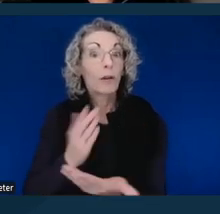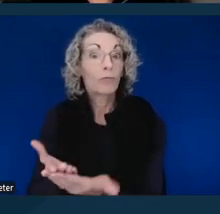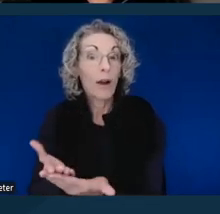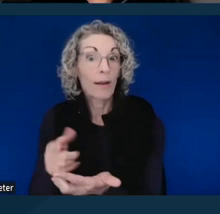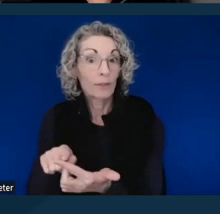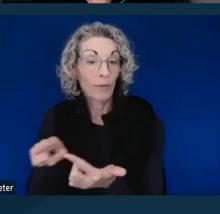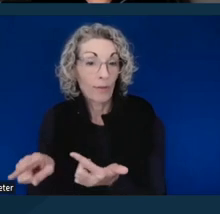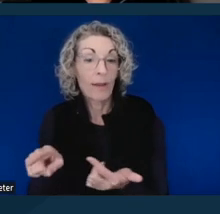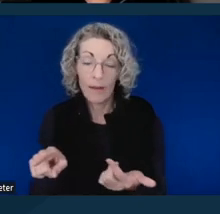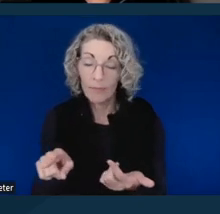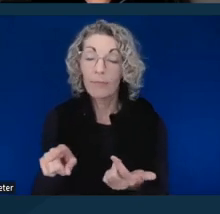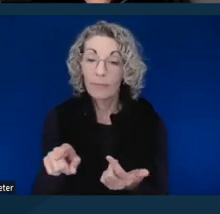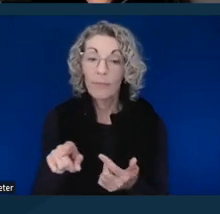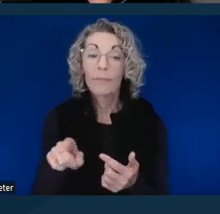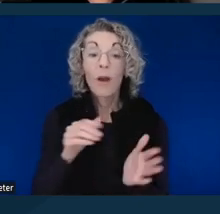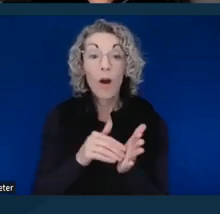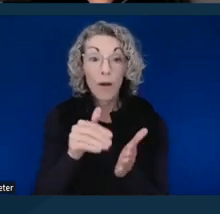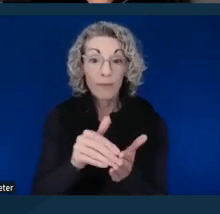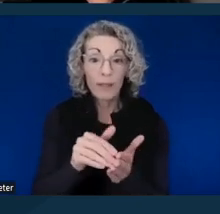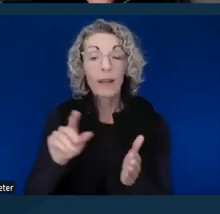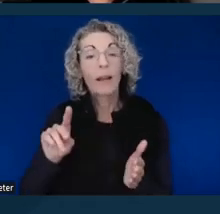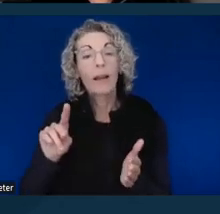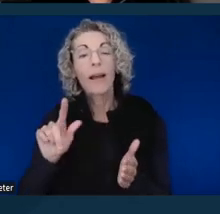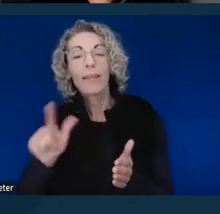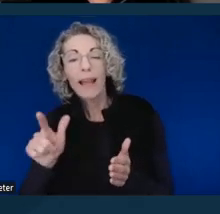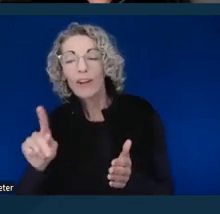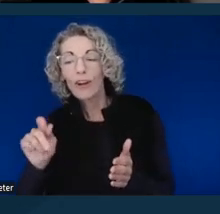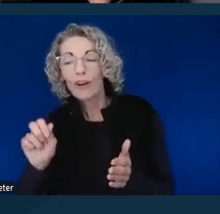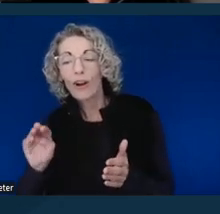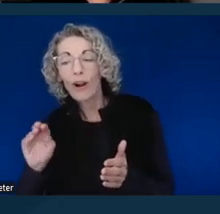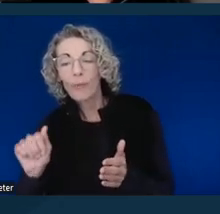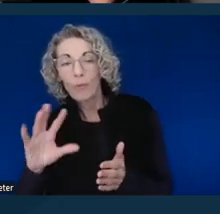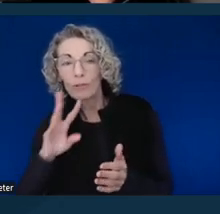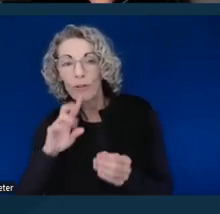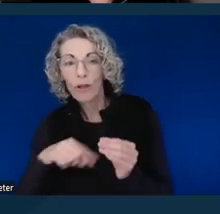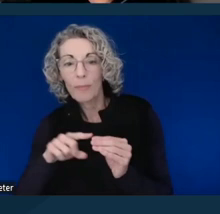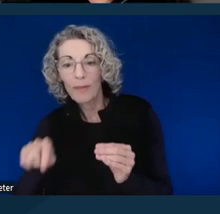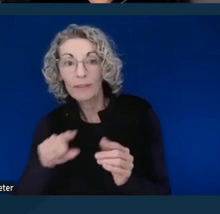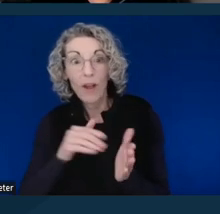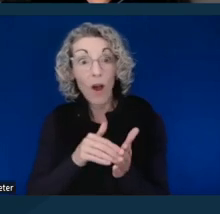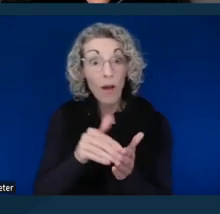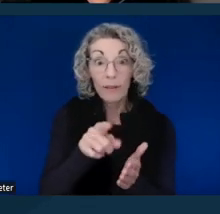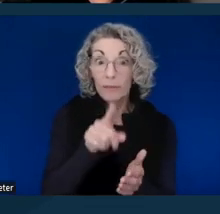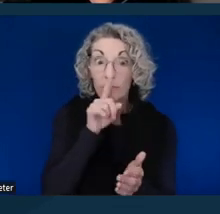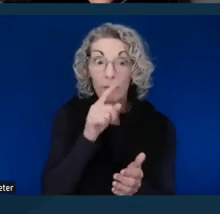Oftentimes, and Karma will address this when she's talking, you don't have five days when you get notice of something